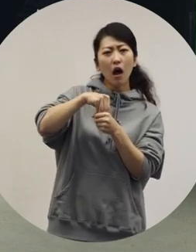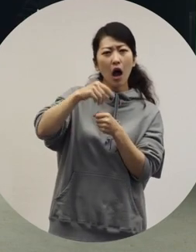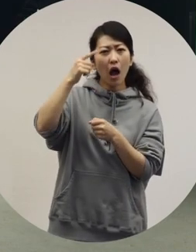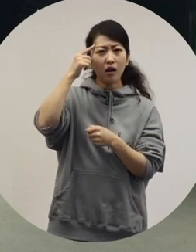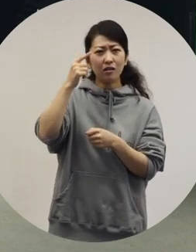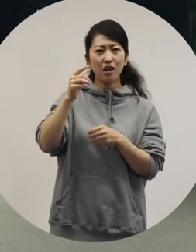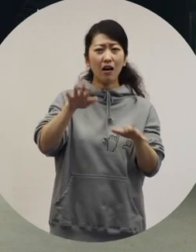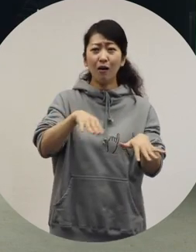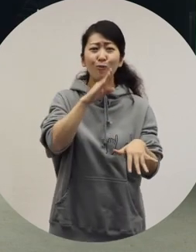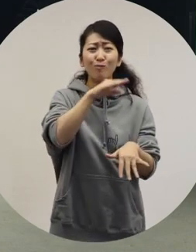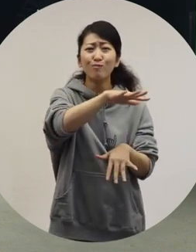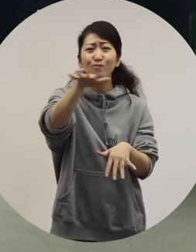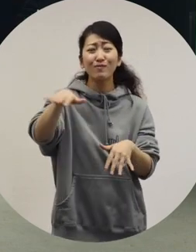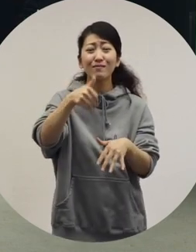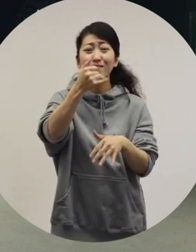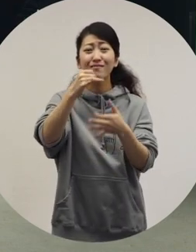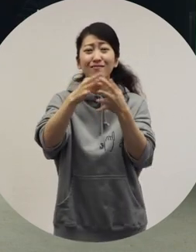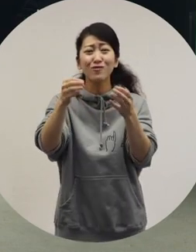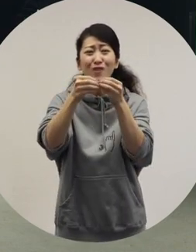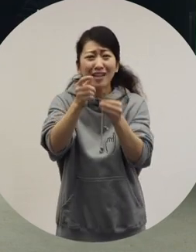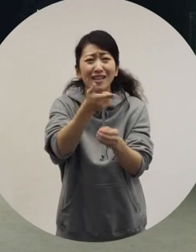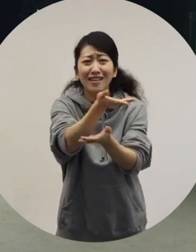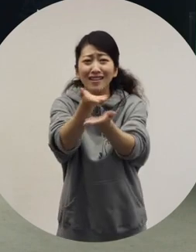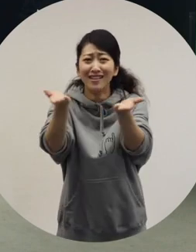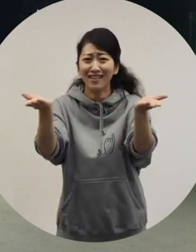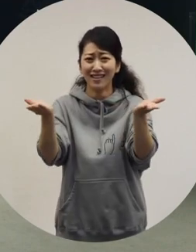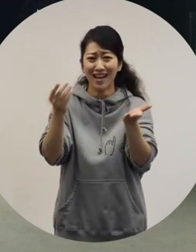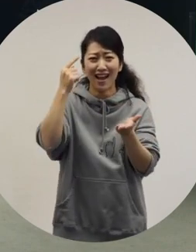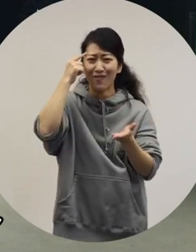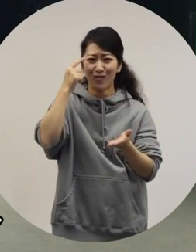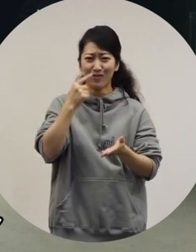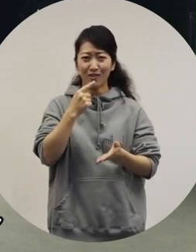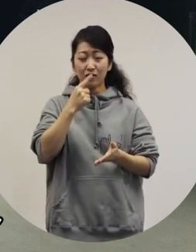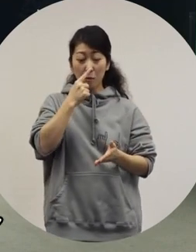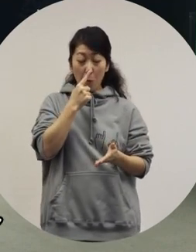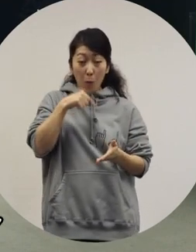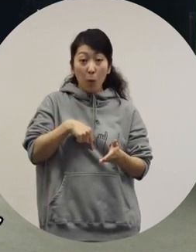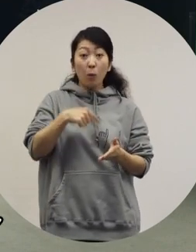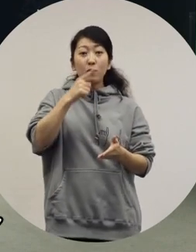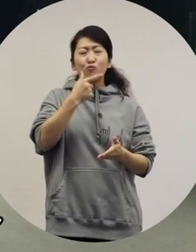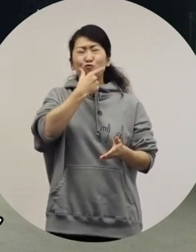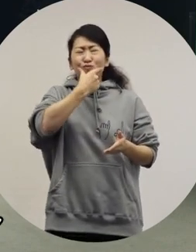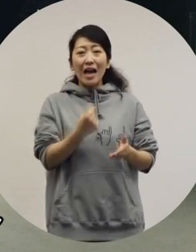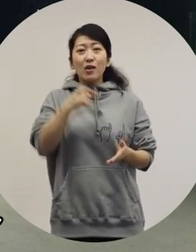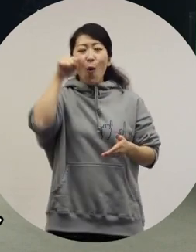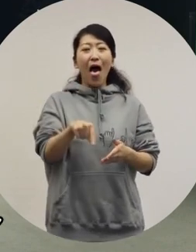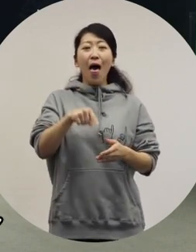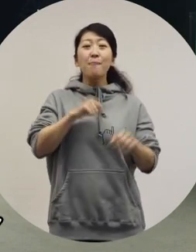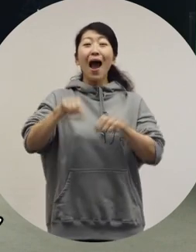I think people know more about genderlessness than I do. I've just been doing what I've wanted to do.